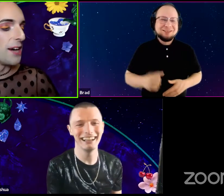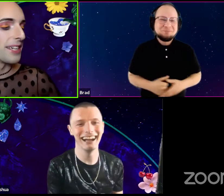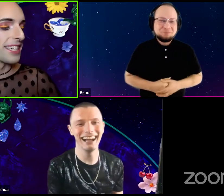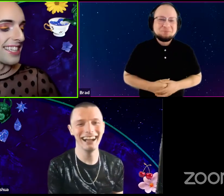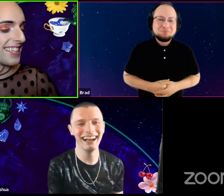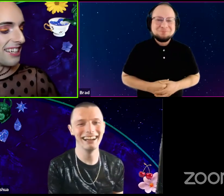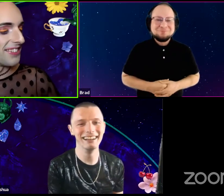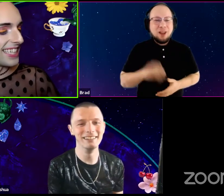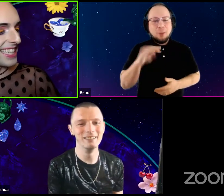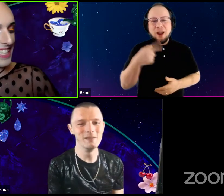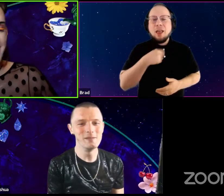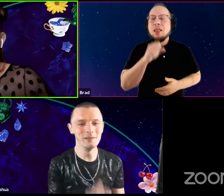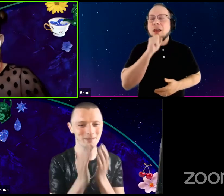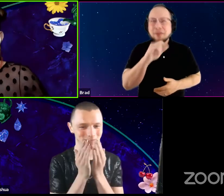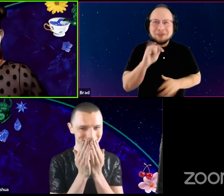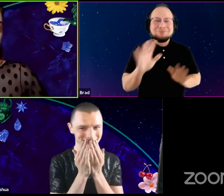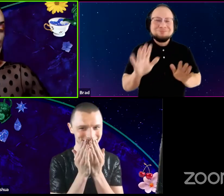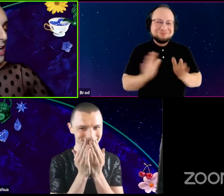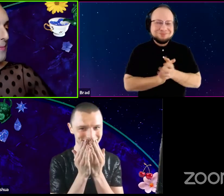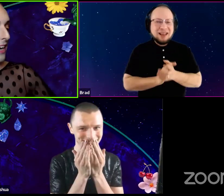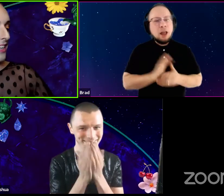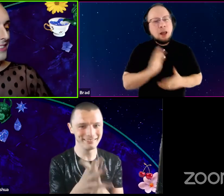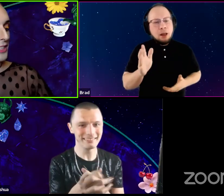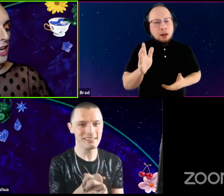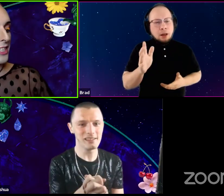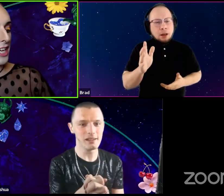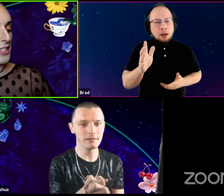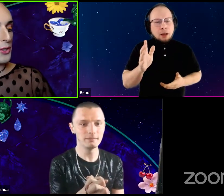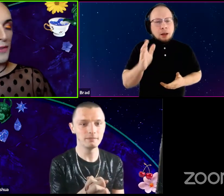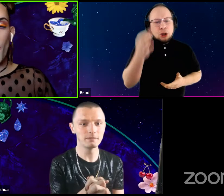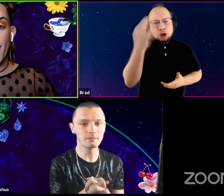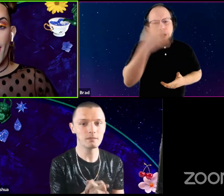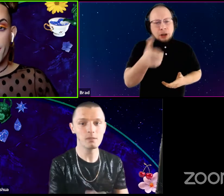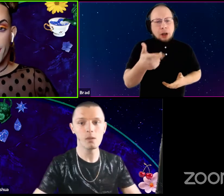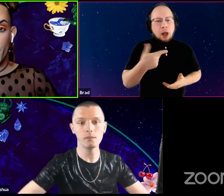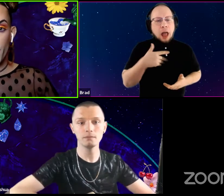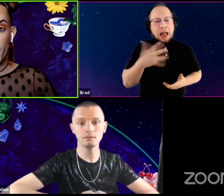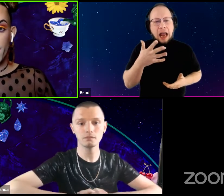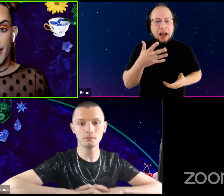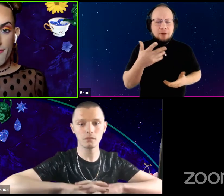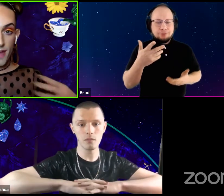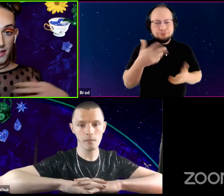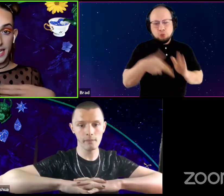Oh my God. I love it. Um Josh. I just sort of went over your like very